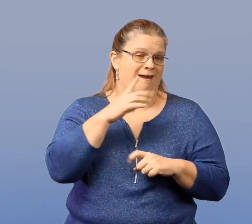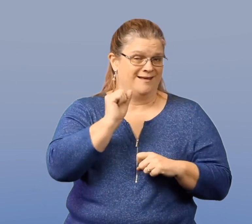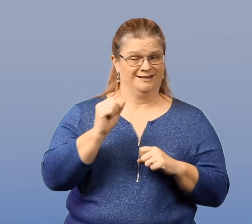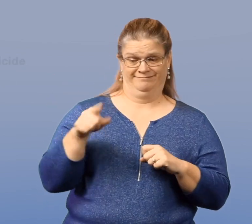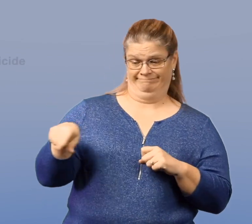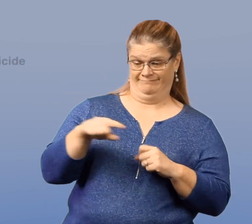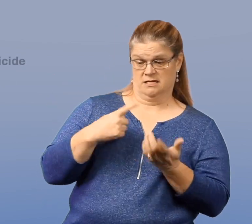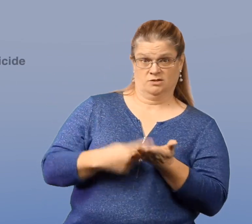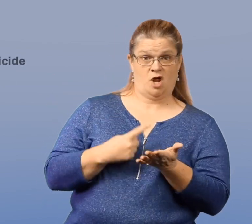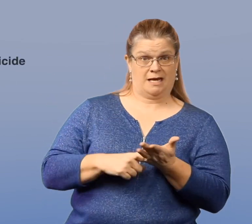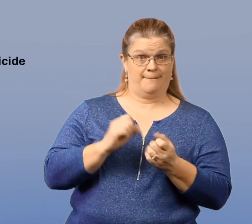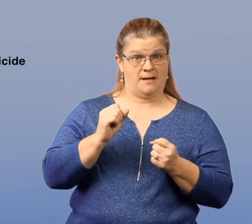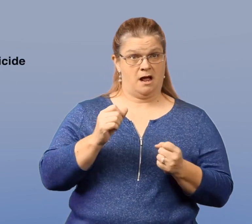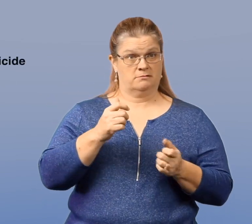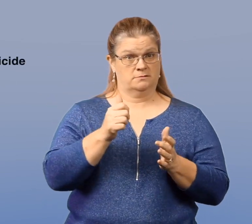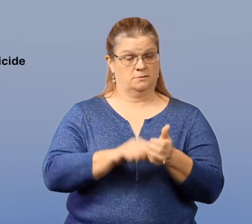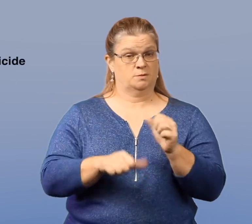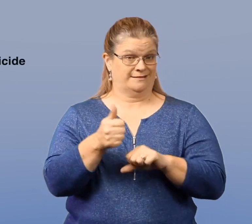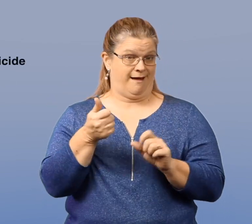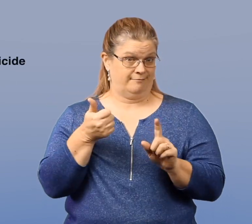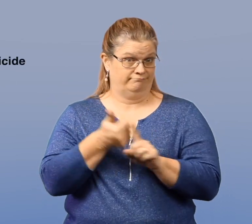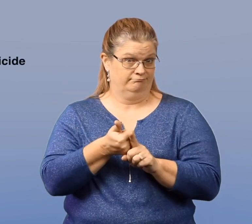A big one is talking about suicide.